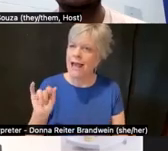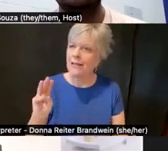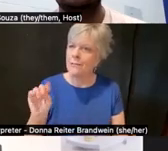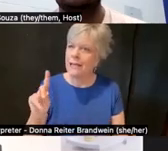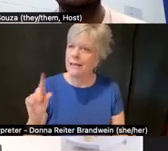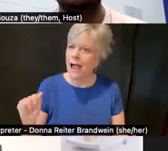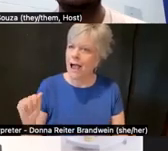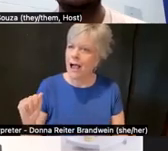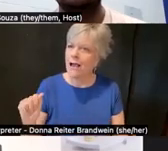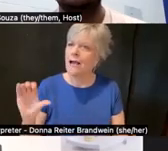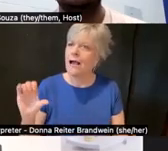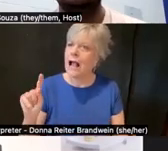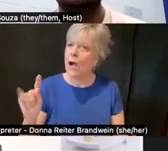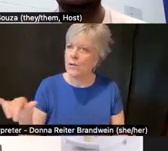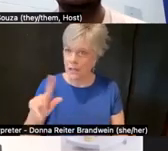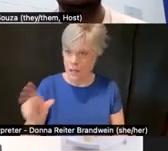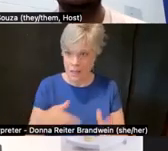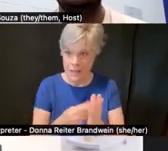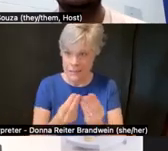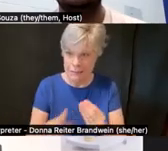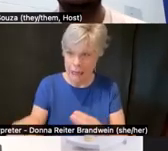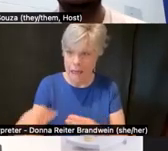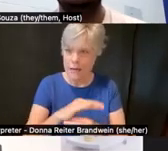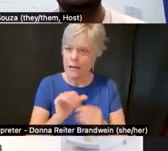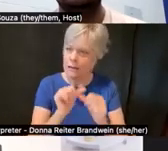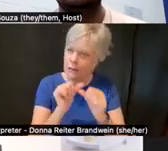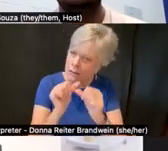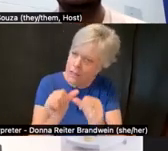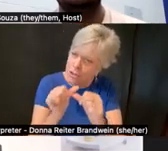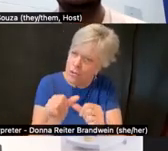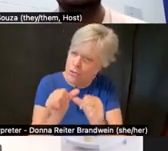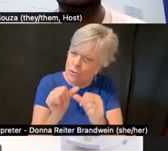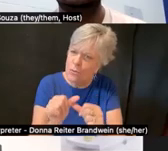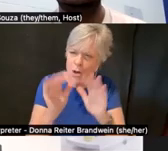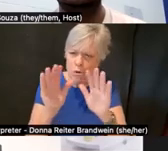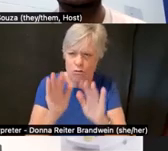This land was and continues to be of great importance